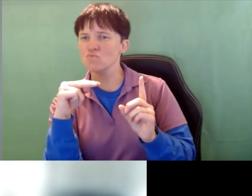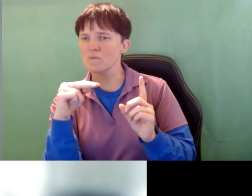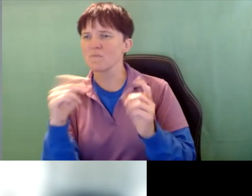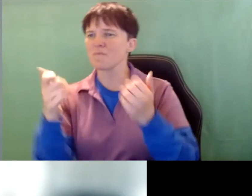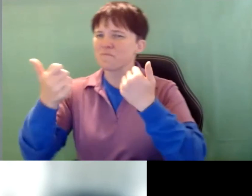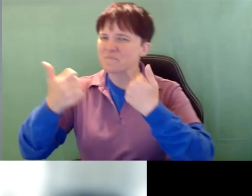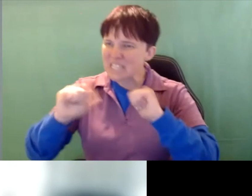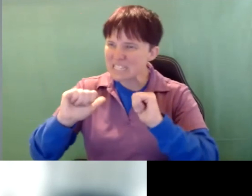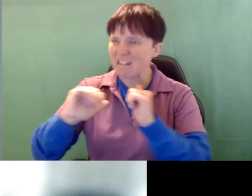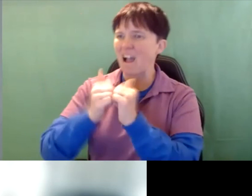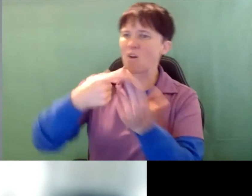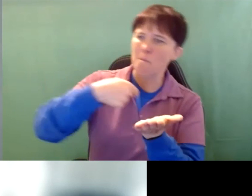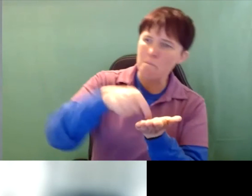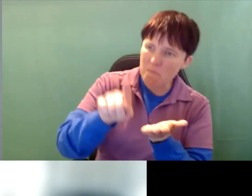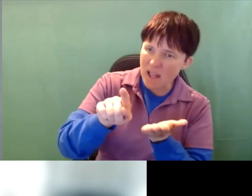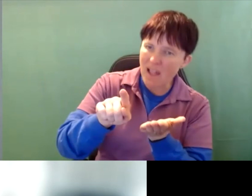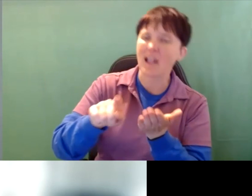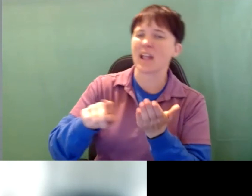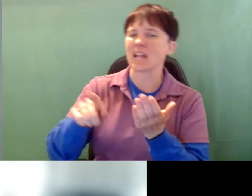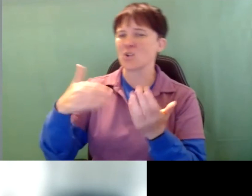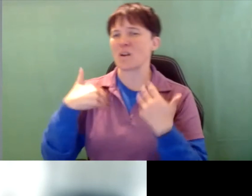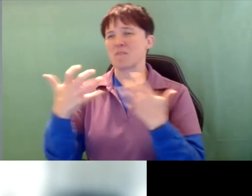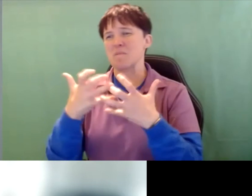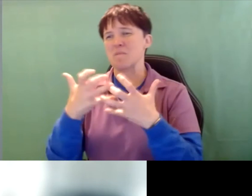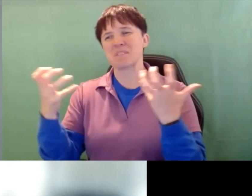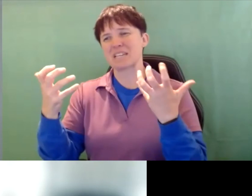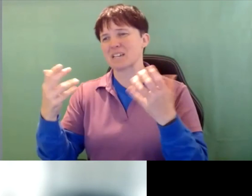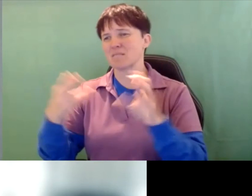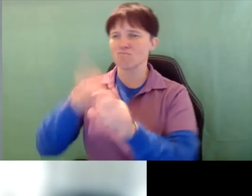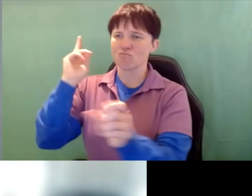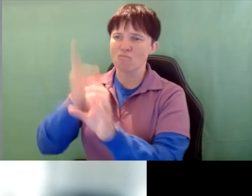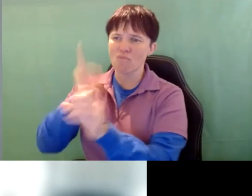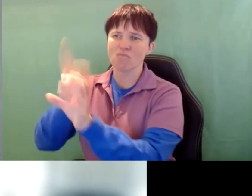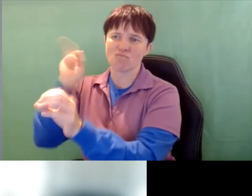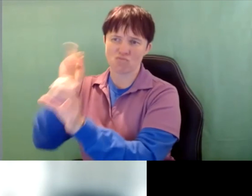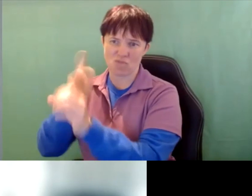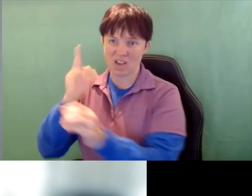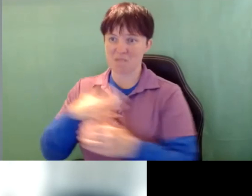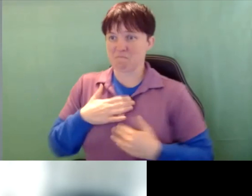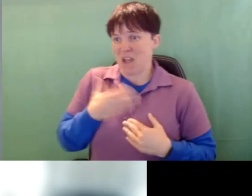It's still how they're paid how they’re retained. We have a big turnover rate. My